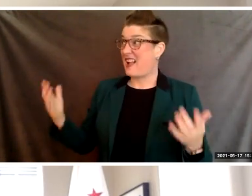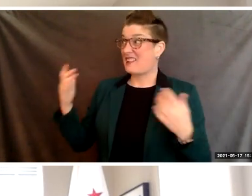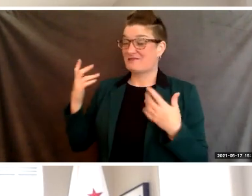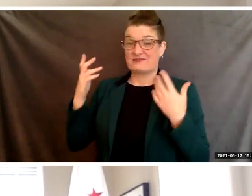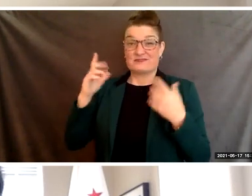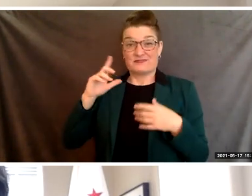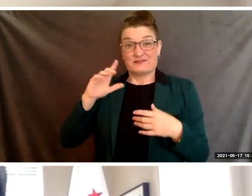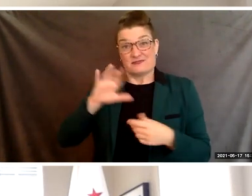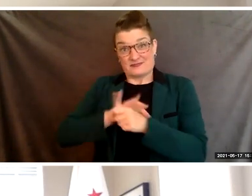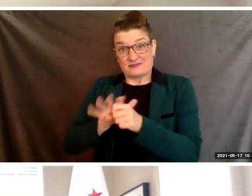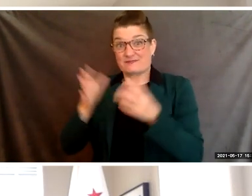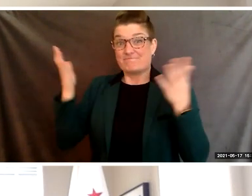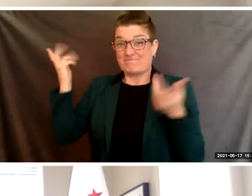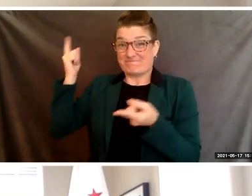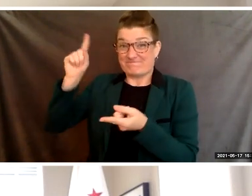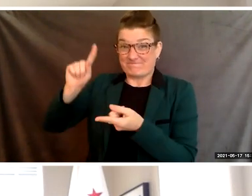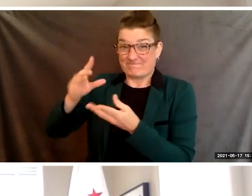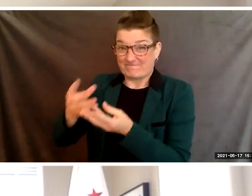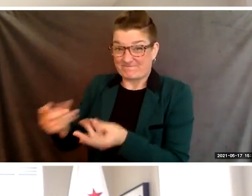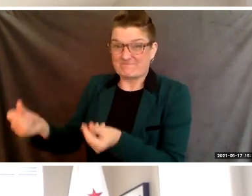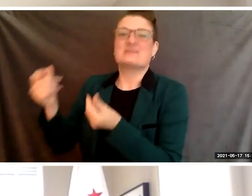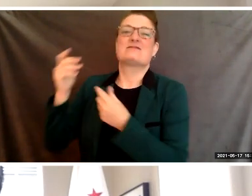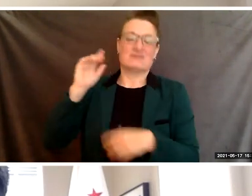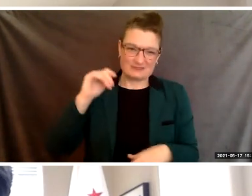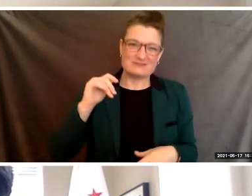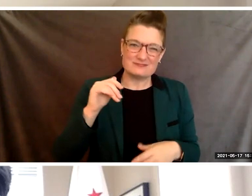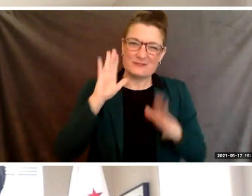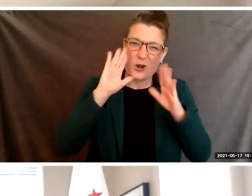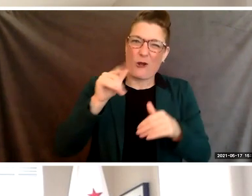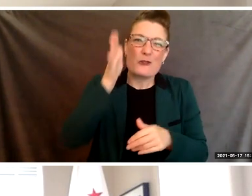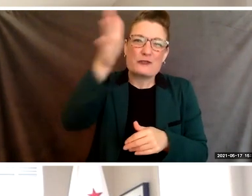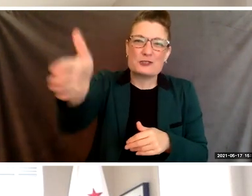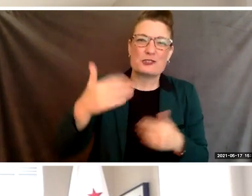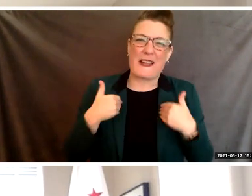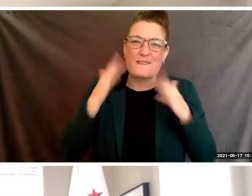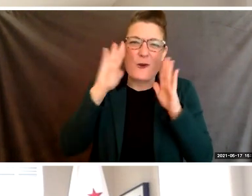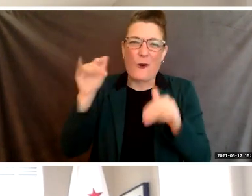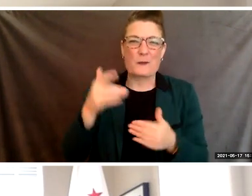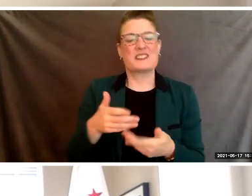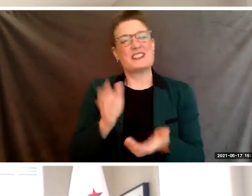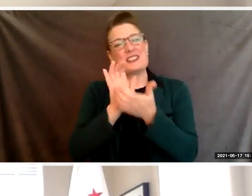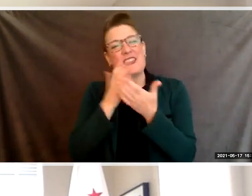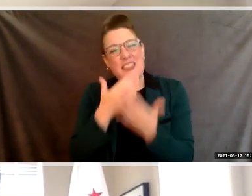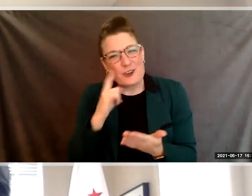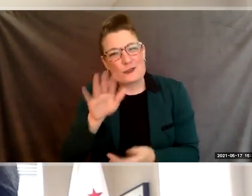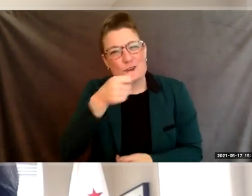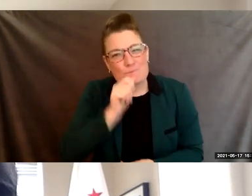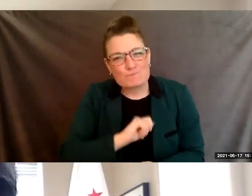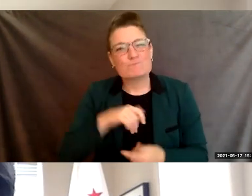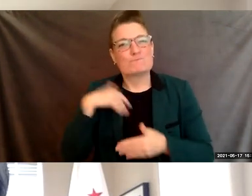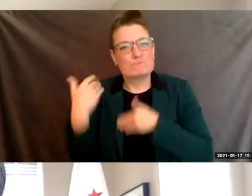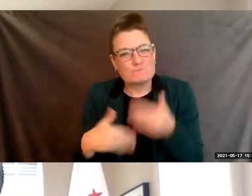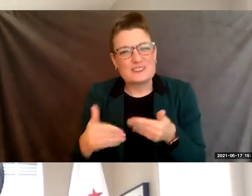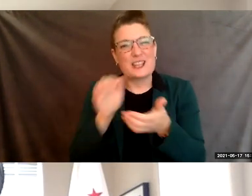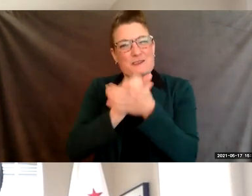Thank you for your perseverance and your resilience, congratulations, once again, and best wishes for the future.